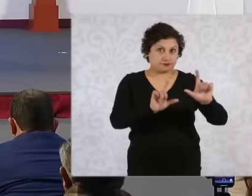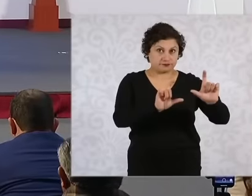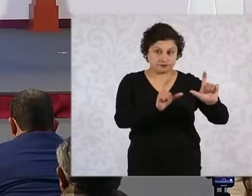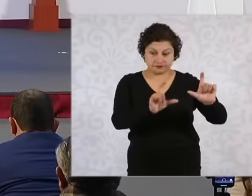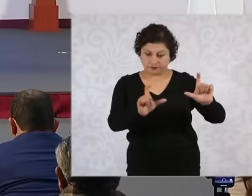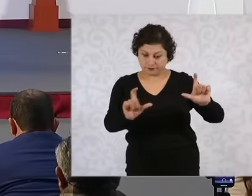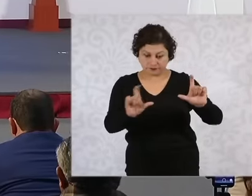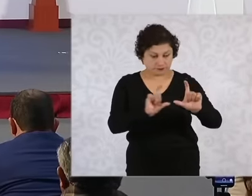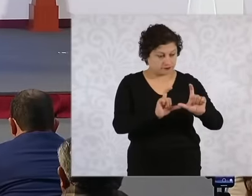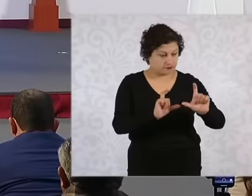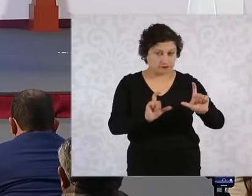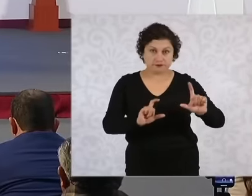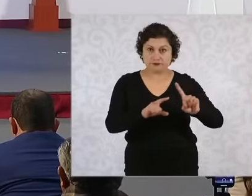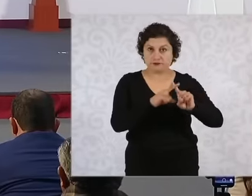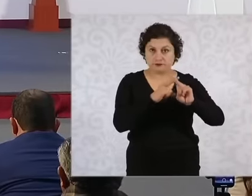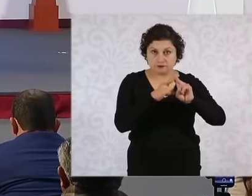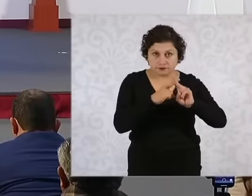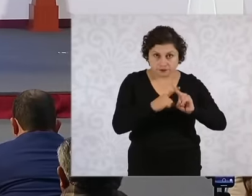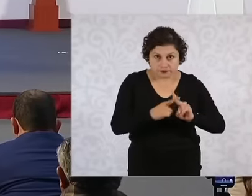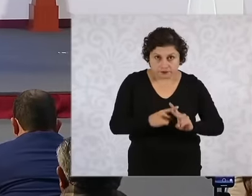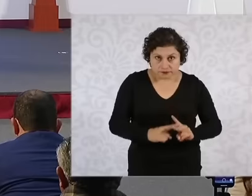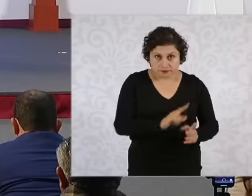the mathematical formulas that it says, Just as the